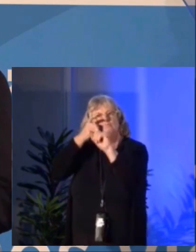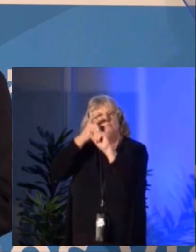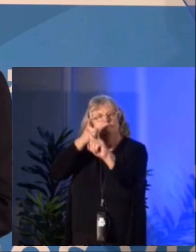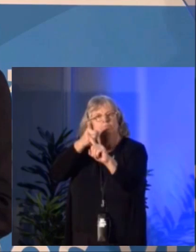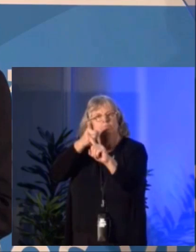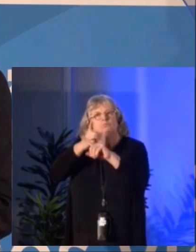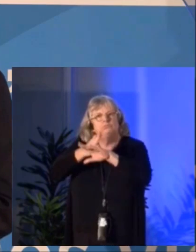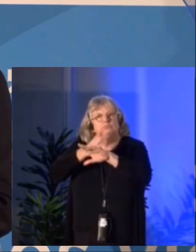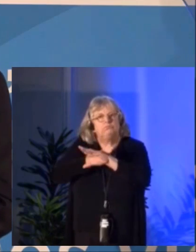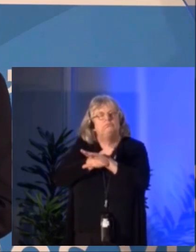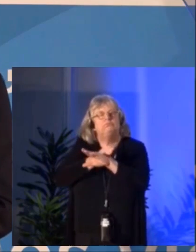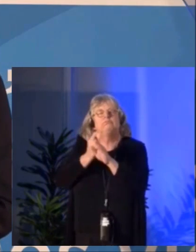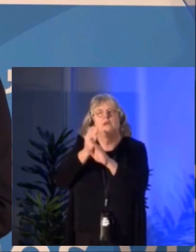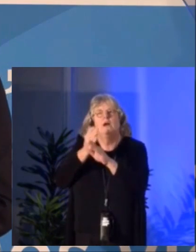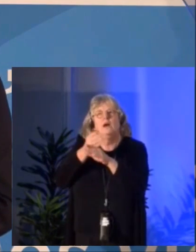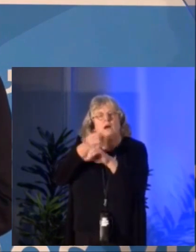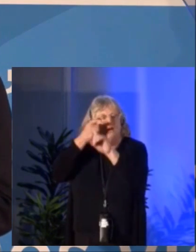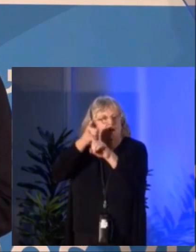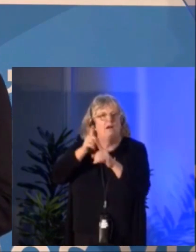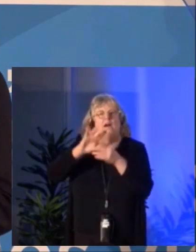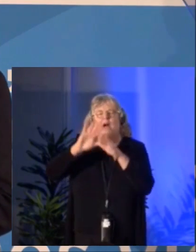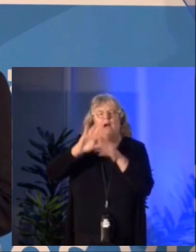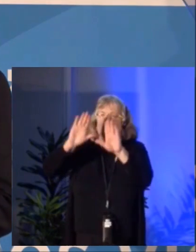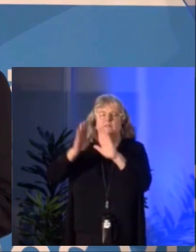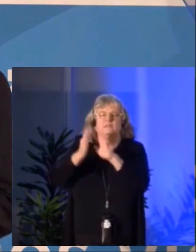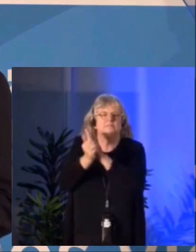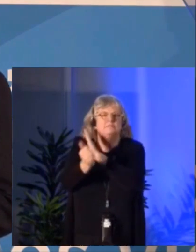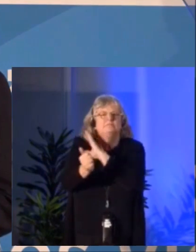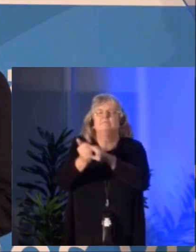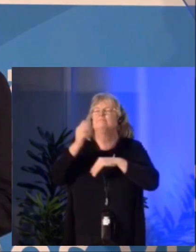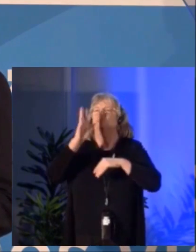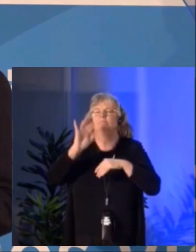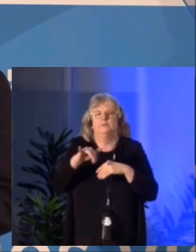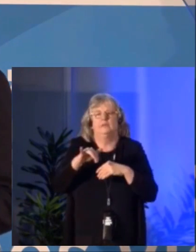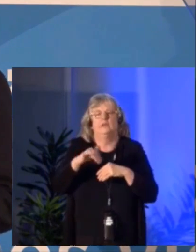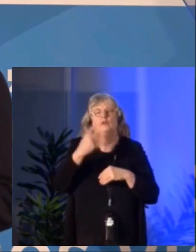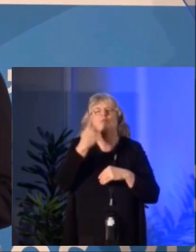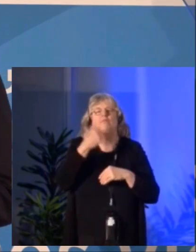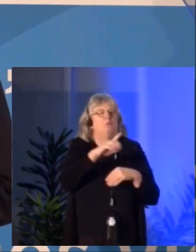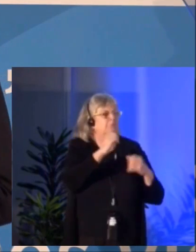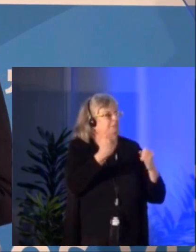A quest that speaks to your growing audience both here and at home and around the world.